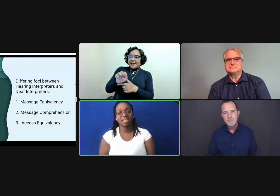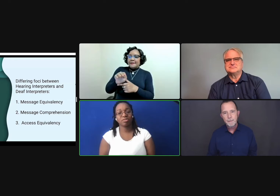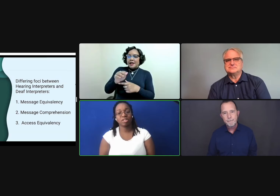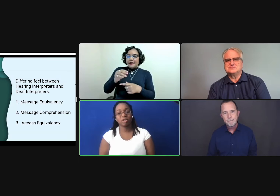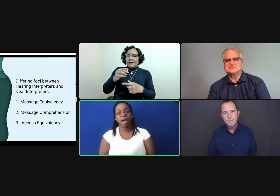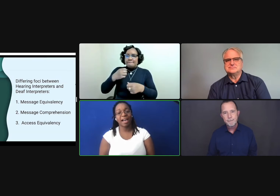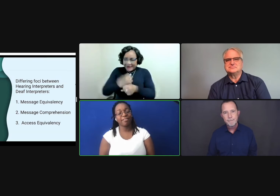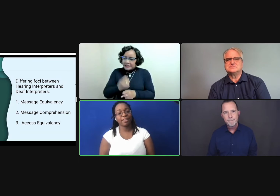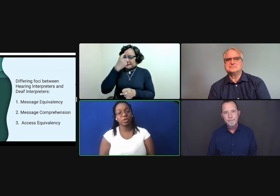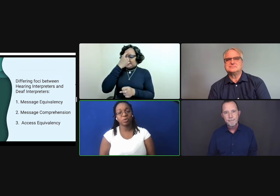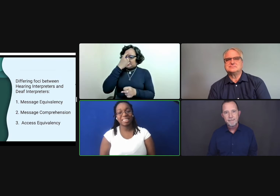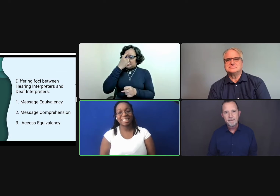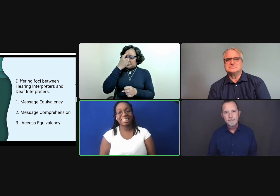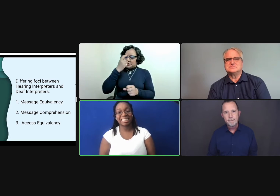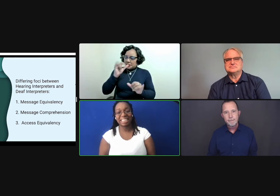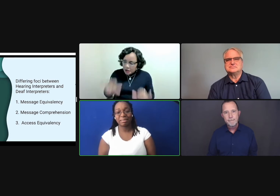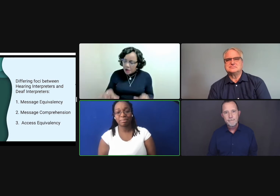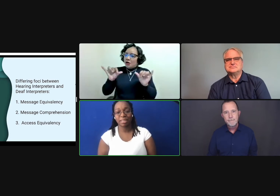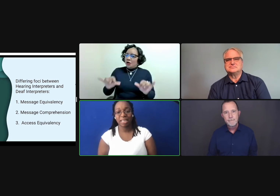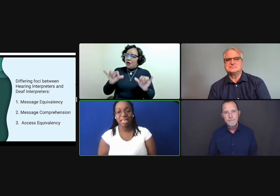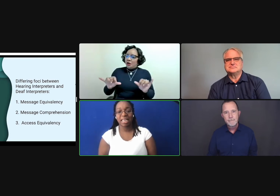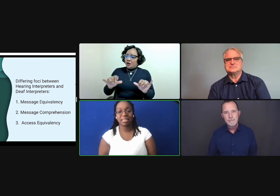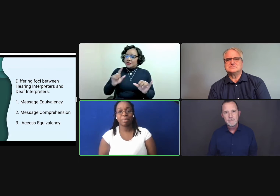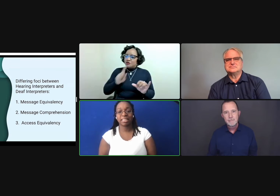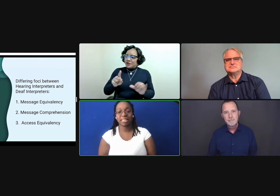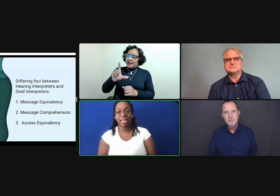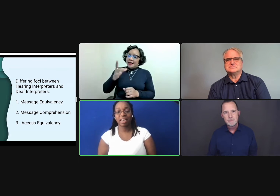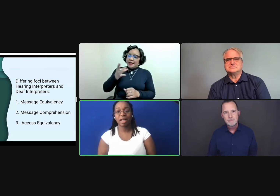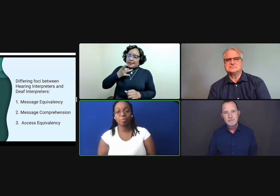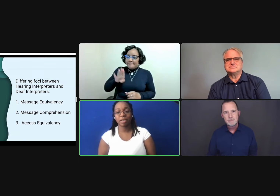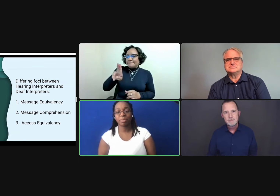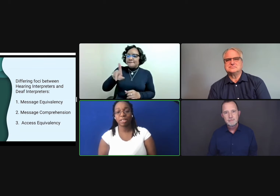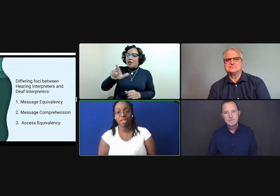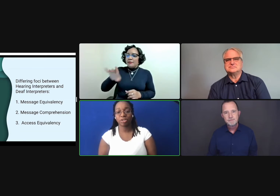That is the reason why I feel that DEAM is a mind set and to help me completely